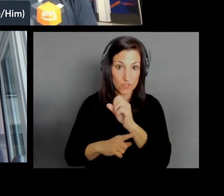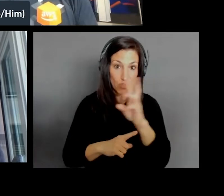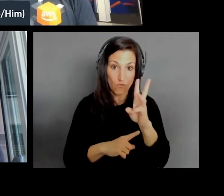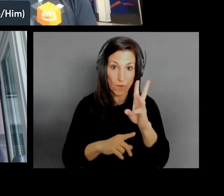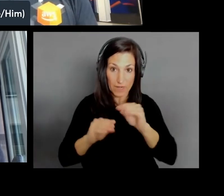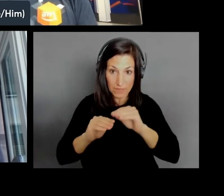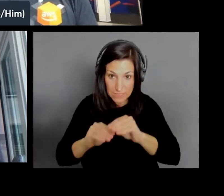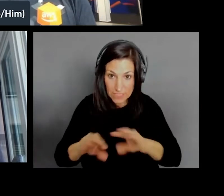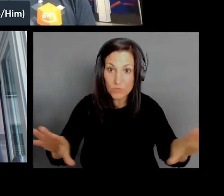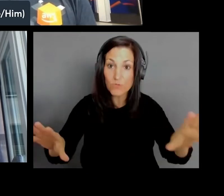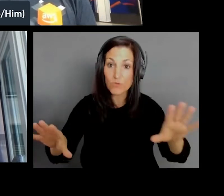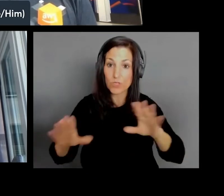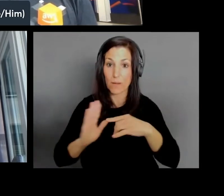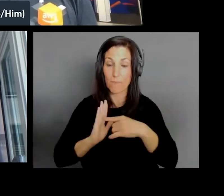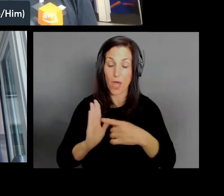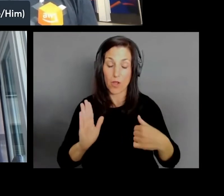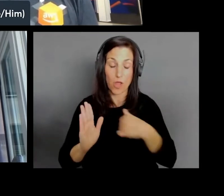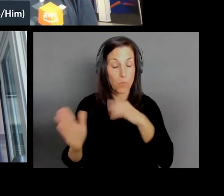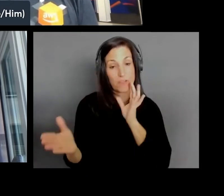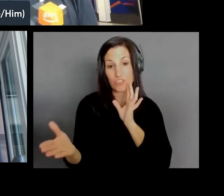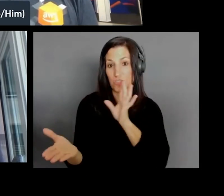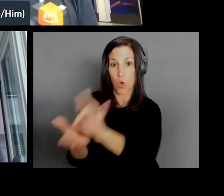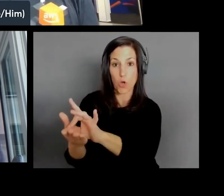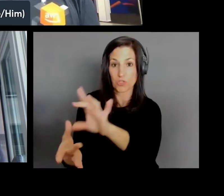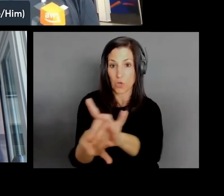to make it fast and easy to get out there to employees.